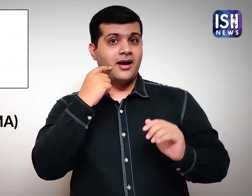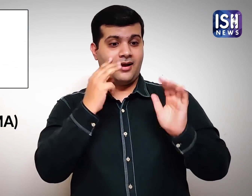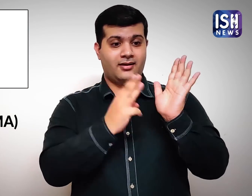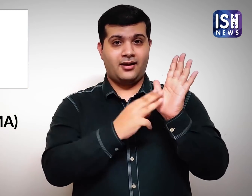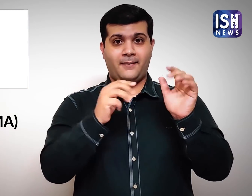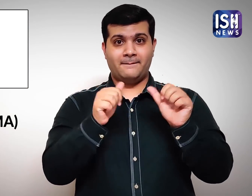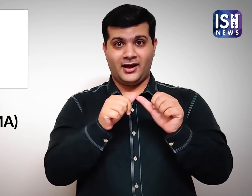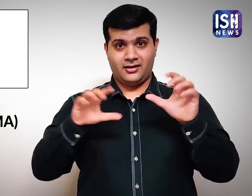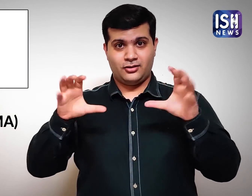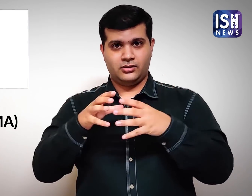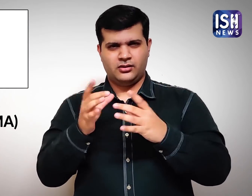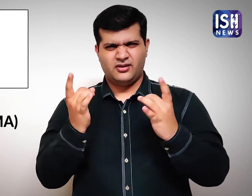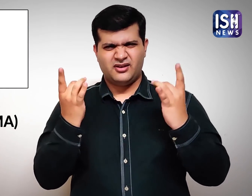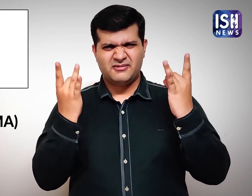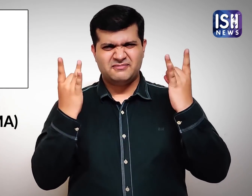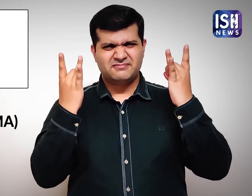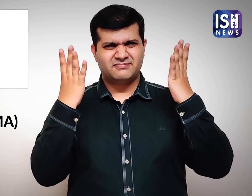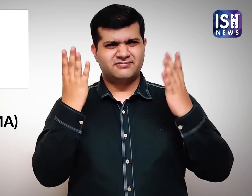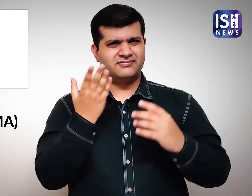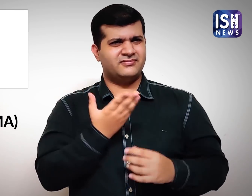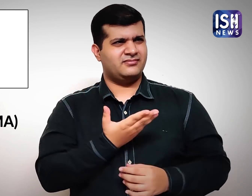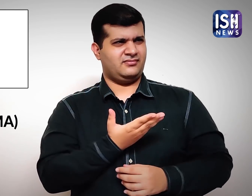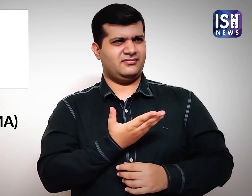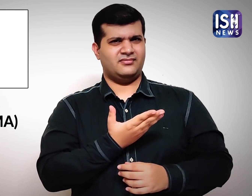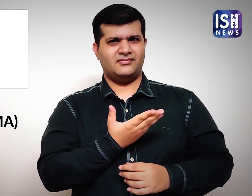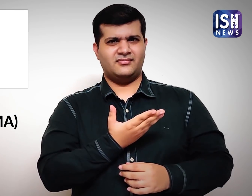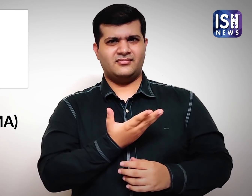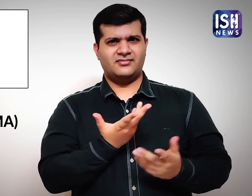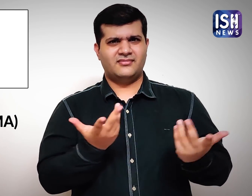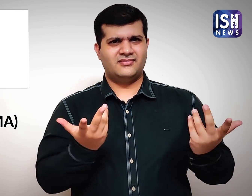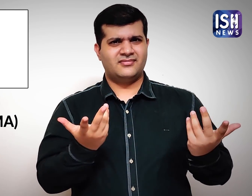This has angered the IMA.